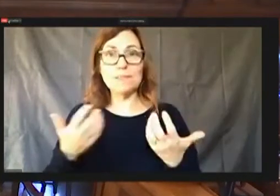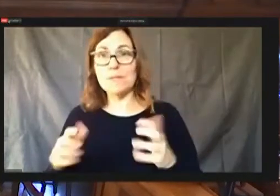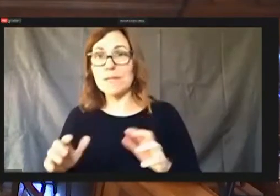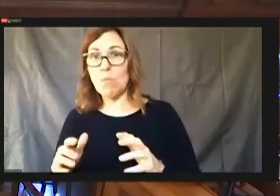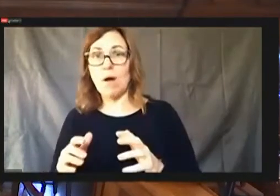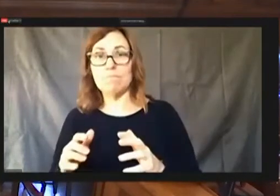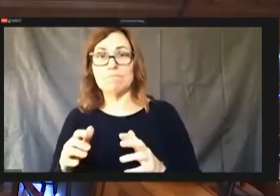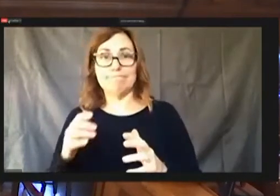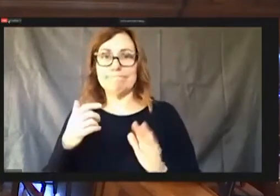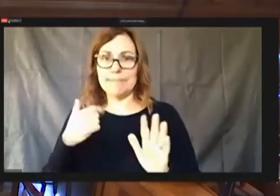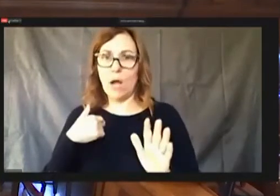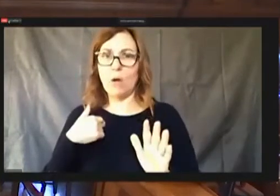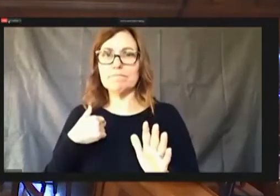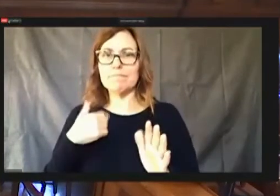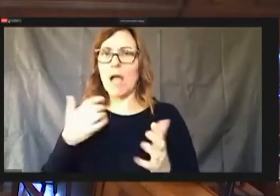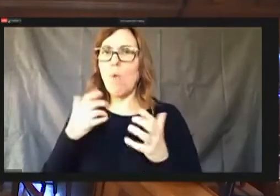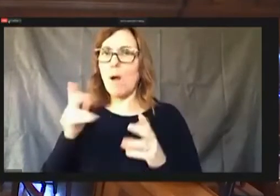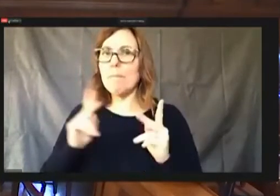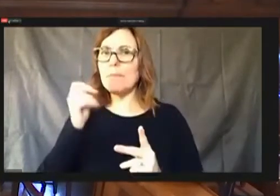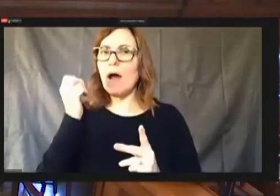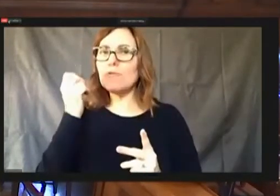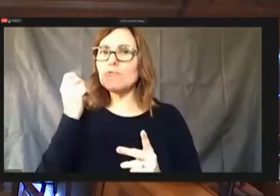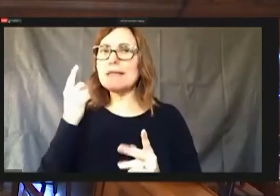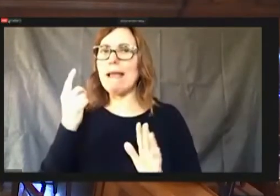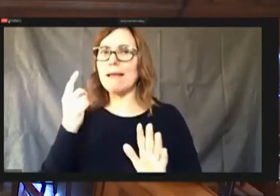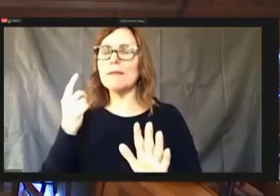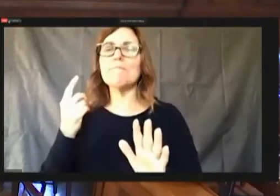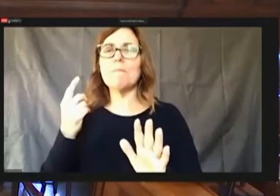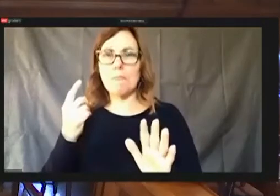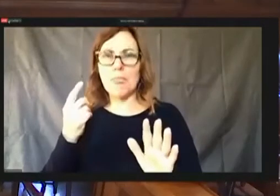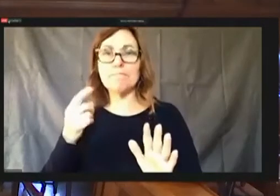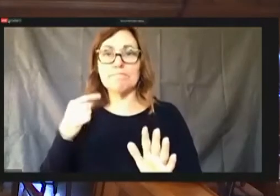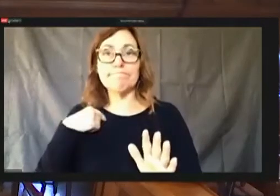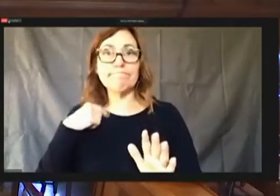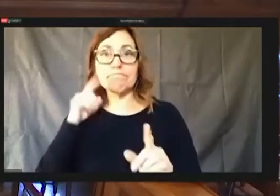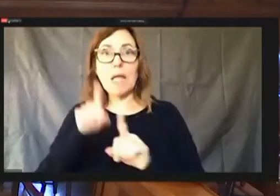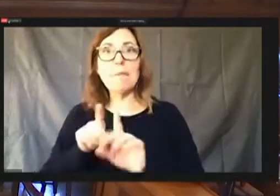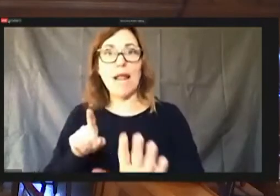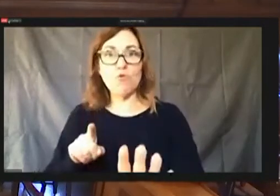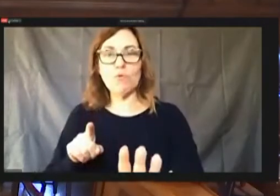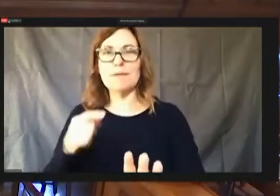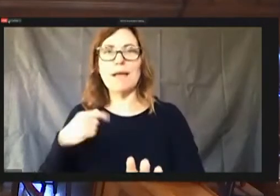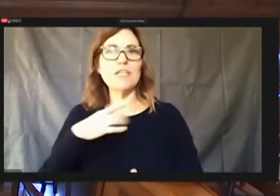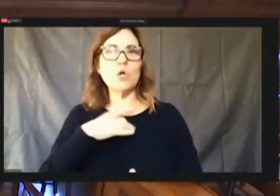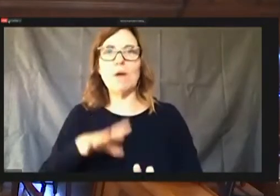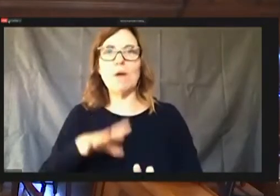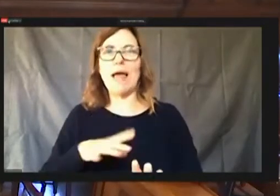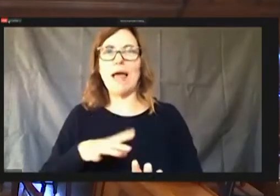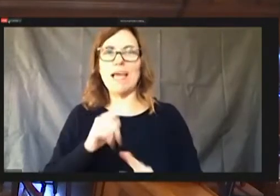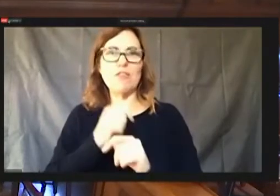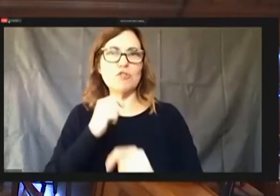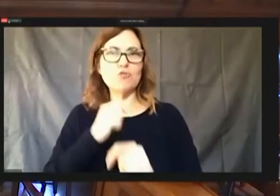Well first of all, I agree that these. I don't like the tracks painted either, but that's why I voted against the marketing that